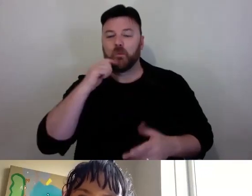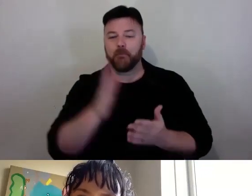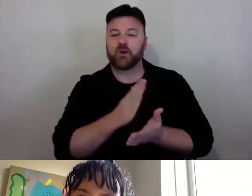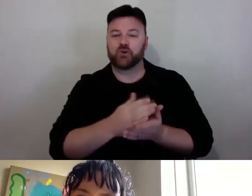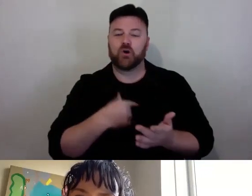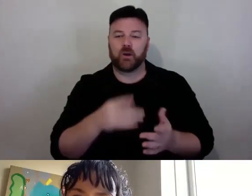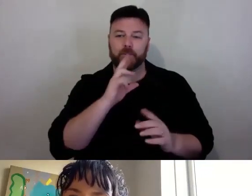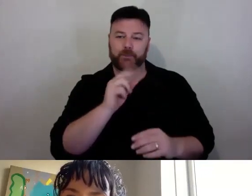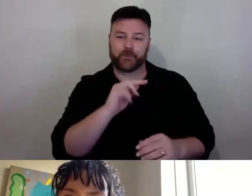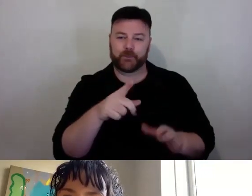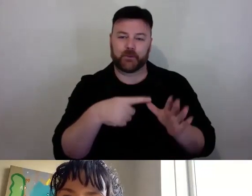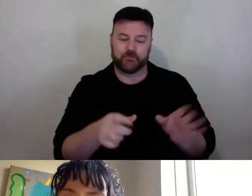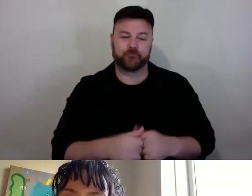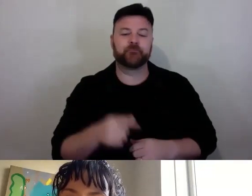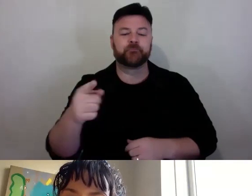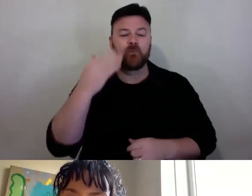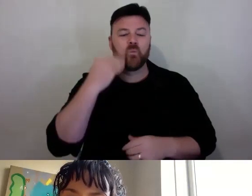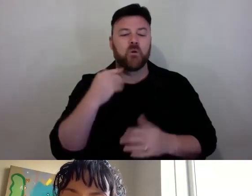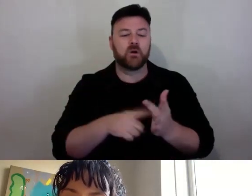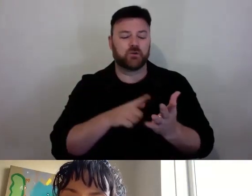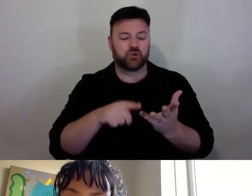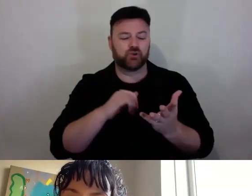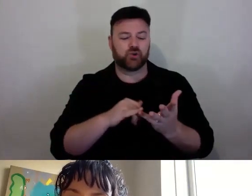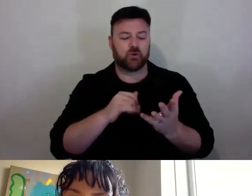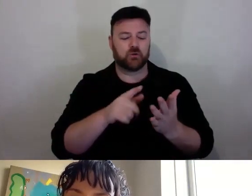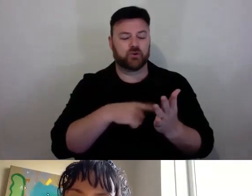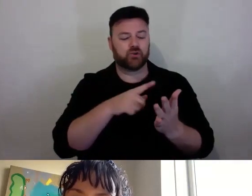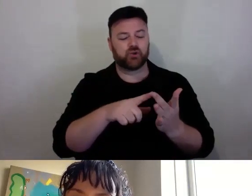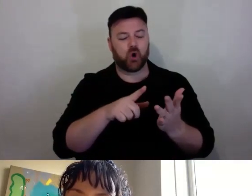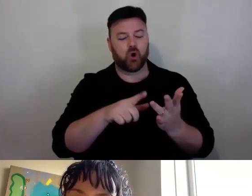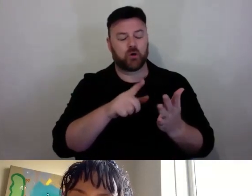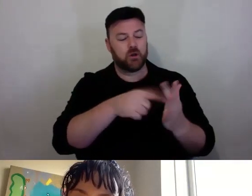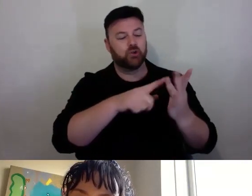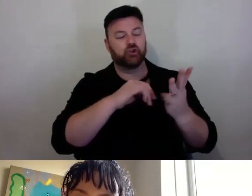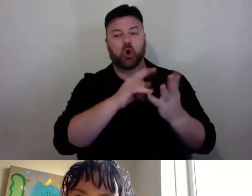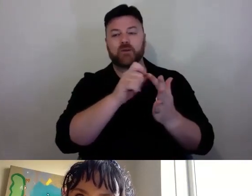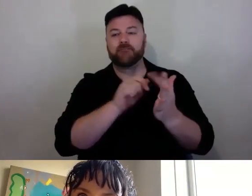Joss feen Need who asks, can you Mrs Define the term cultural amnesia? Thanks.